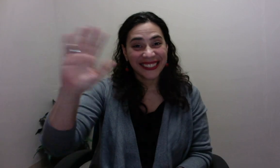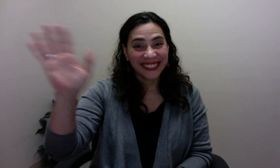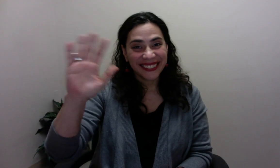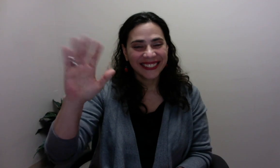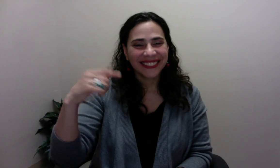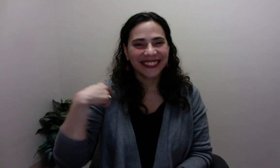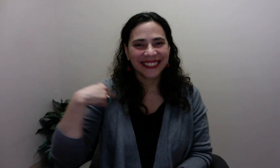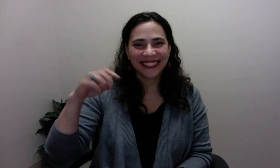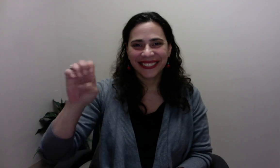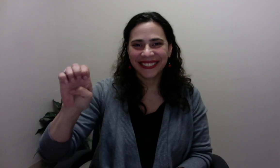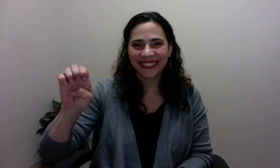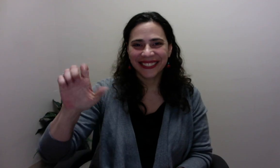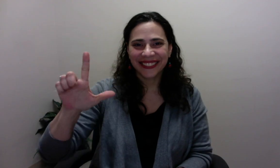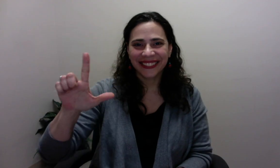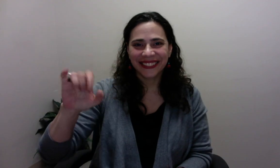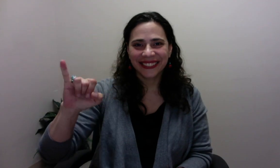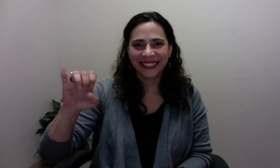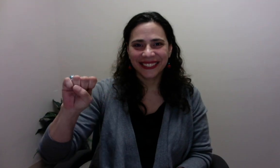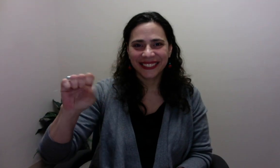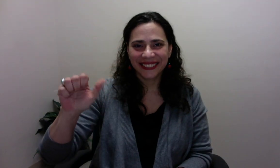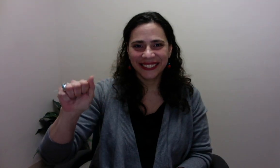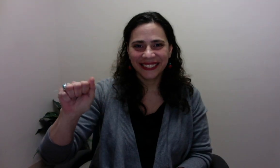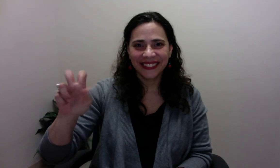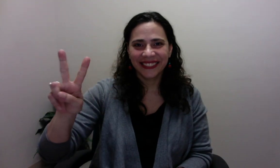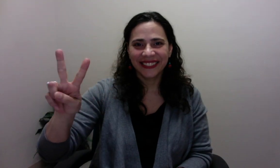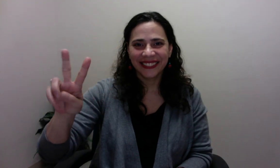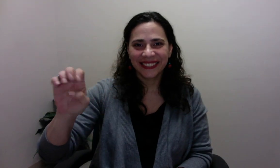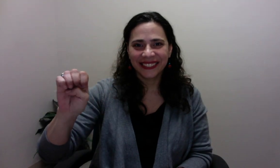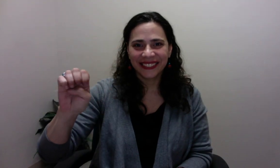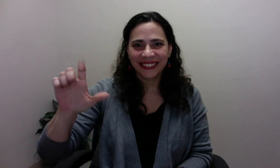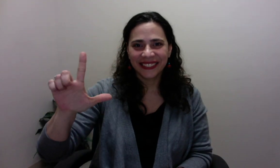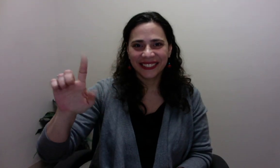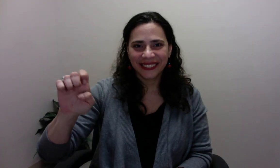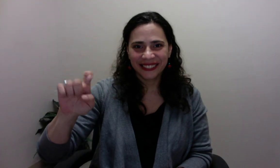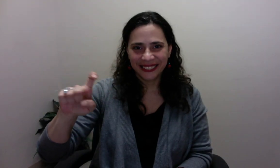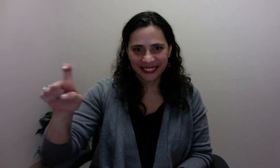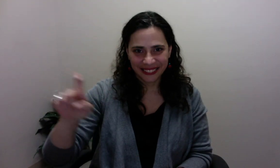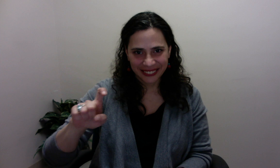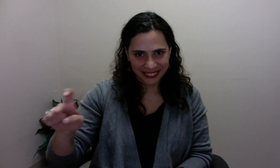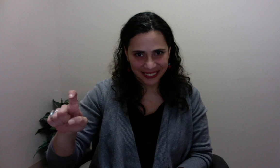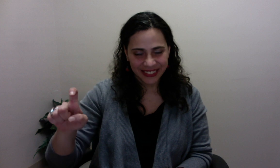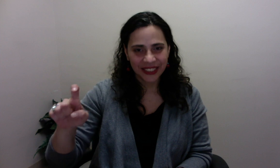Hi! This is Elisa Velez.